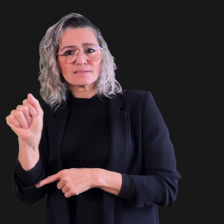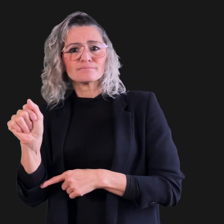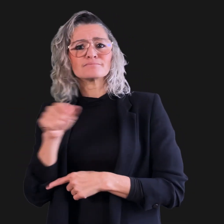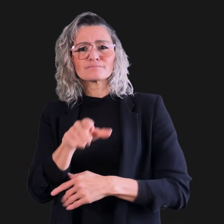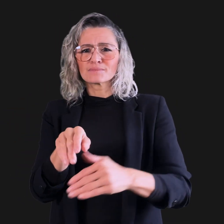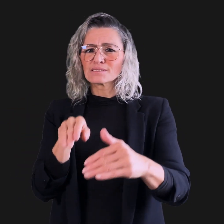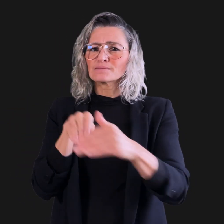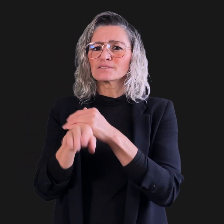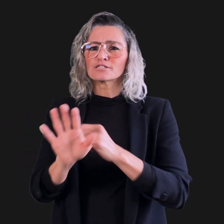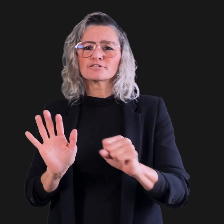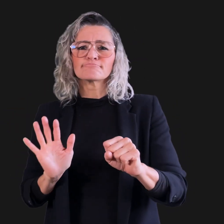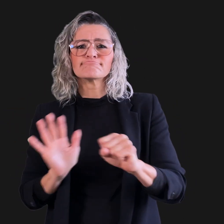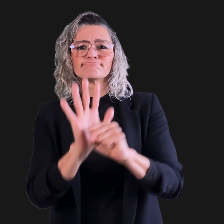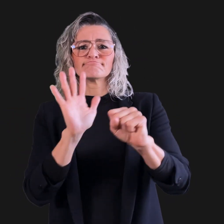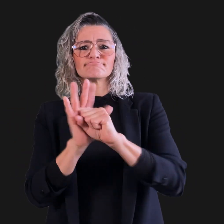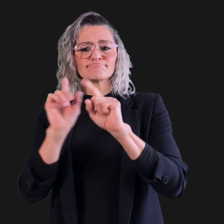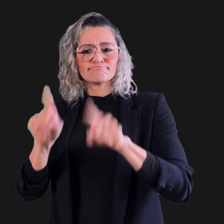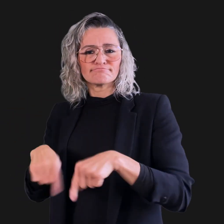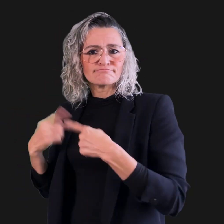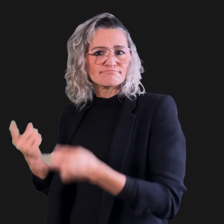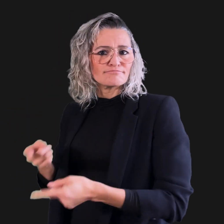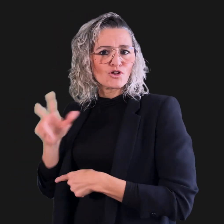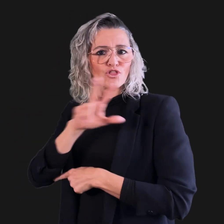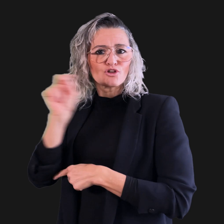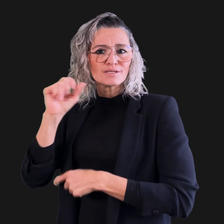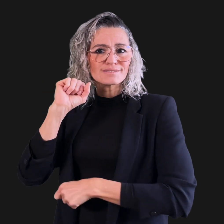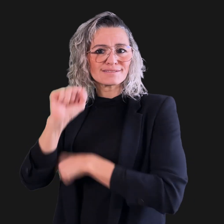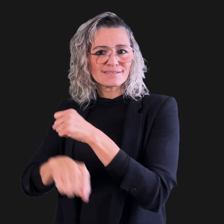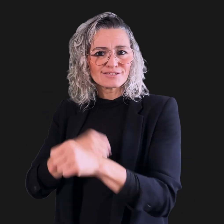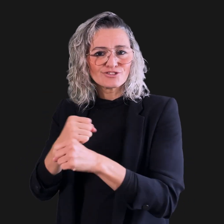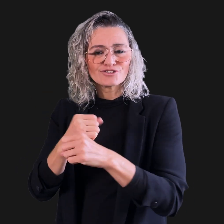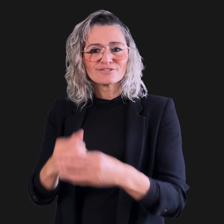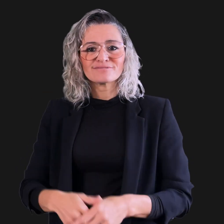and accessibility advocate for over 30 years.